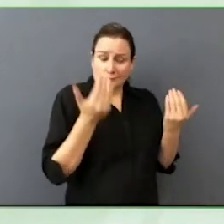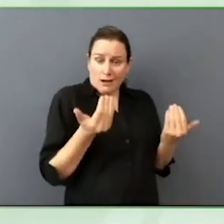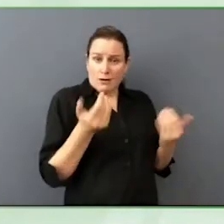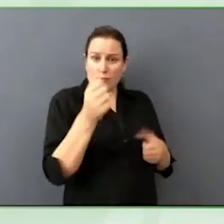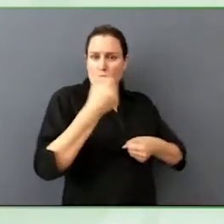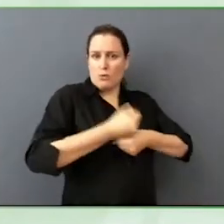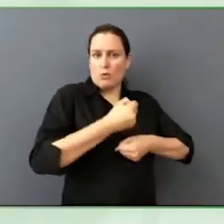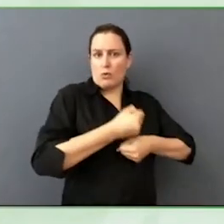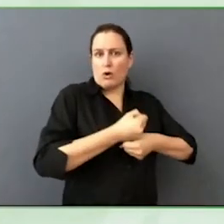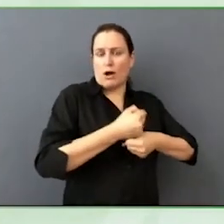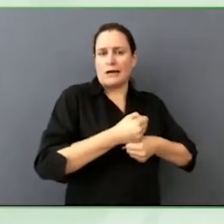Absolutely.